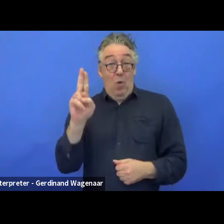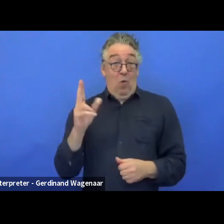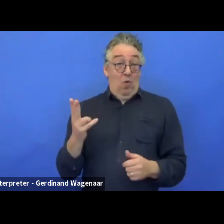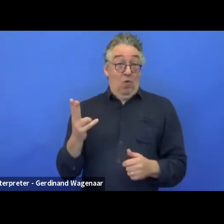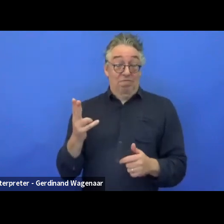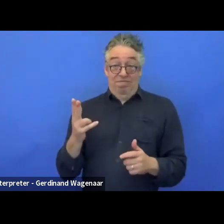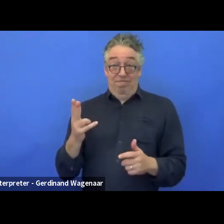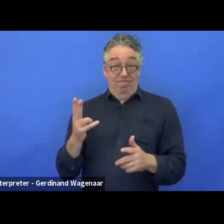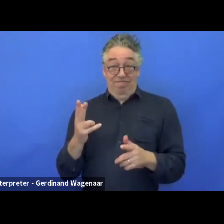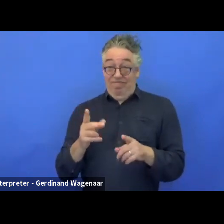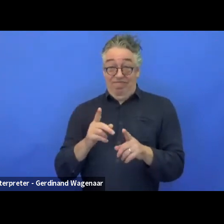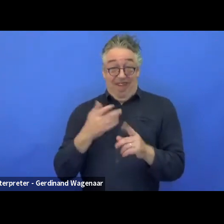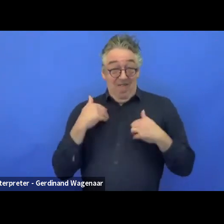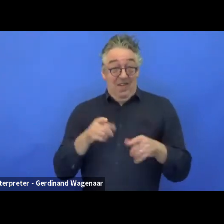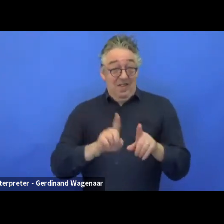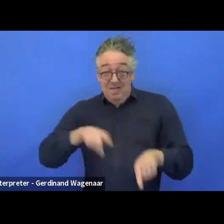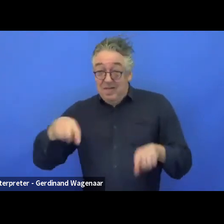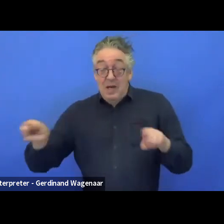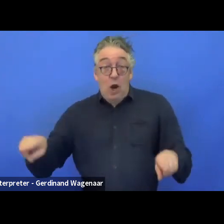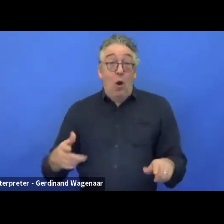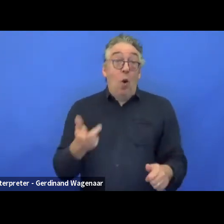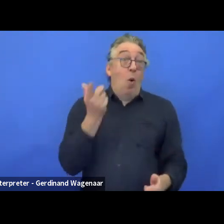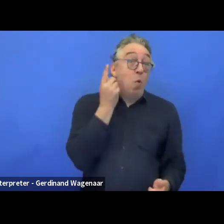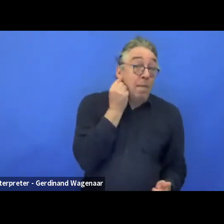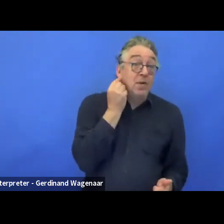to have people with disabilities and that is very important